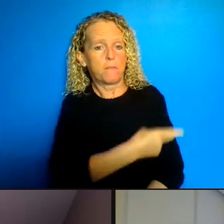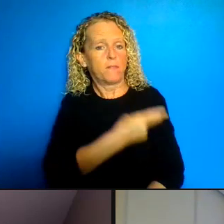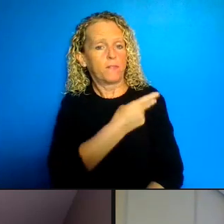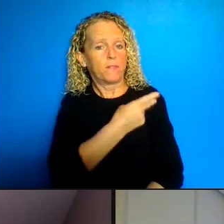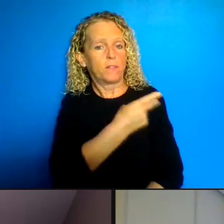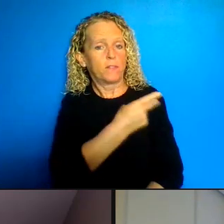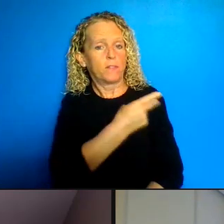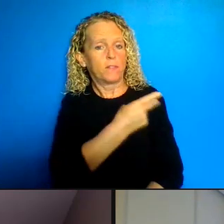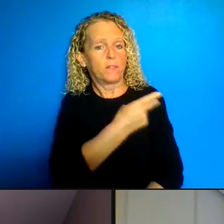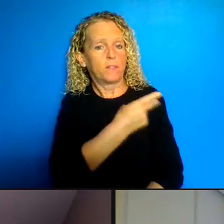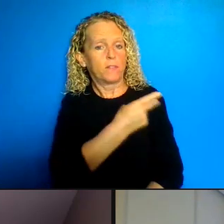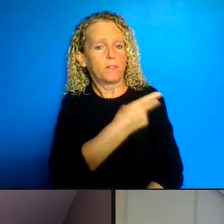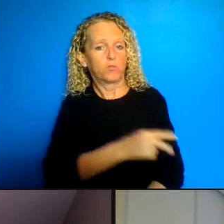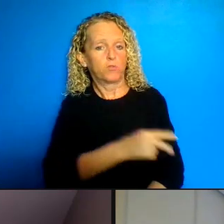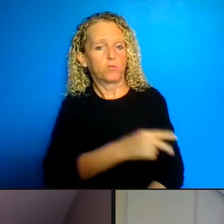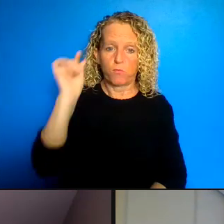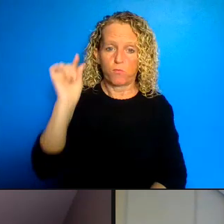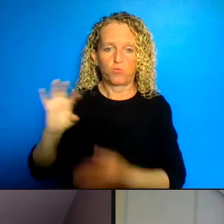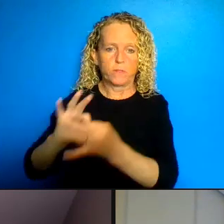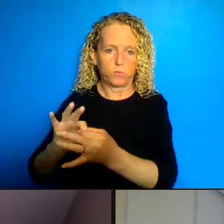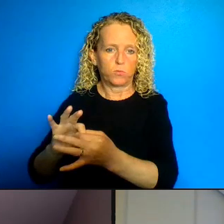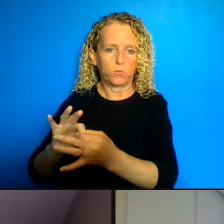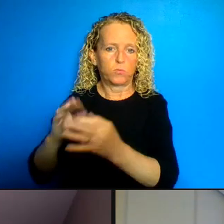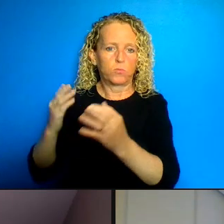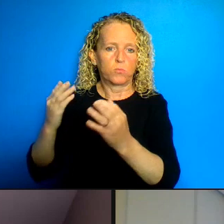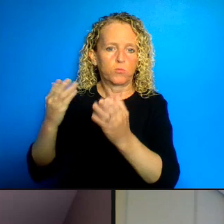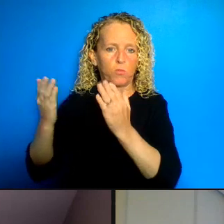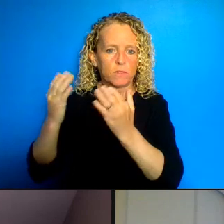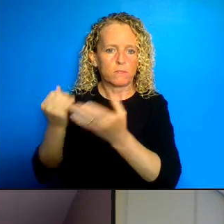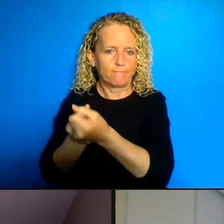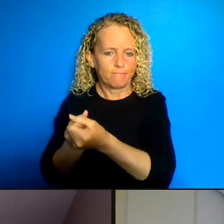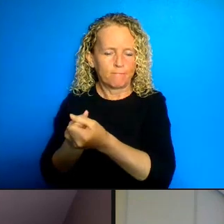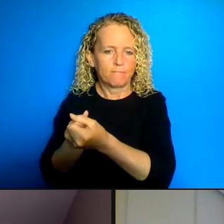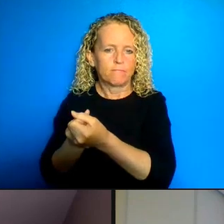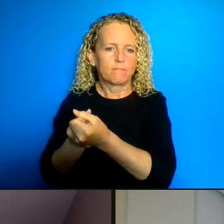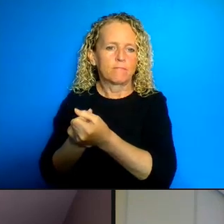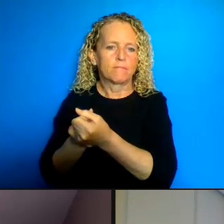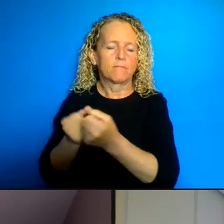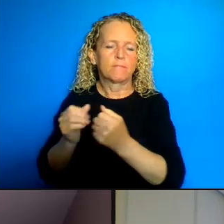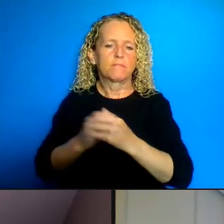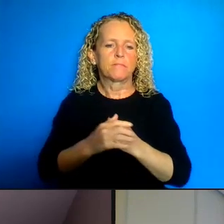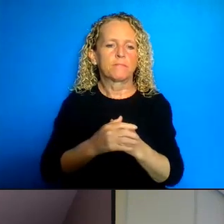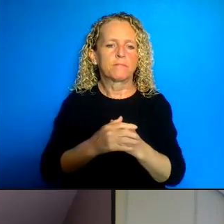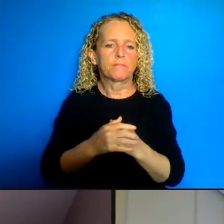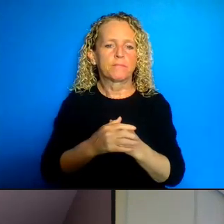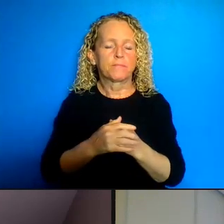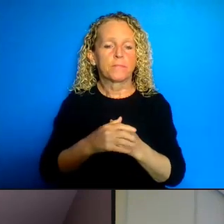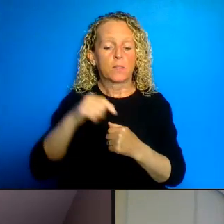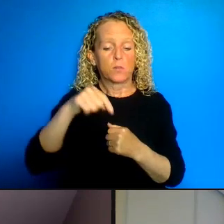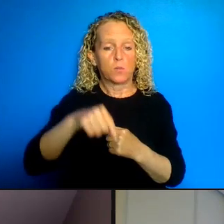situation and as things with COVID were beginning to develop there was some